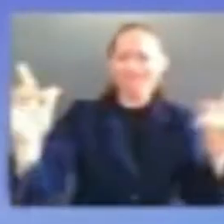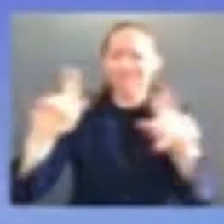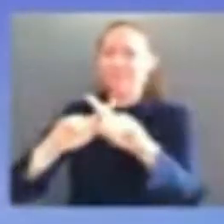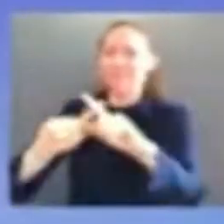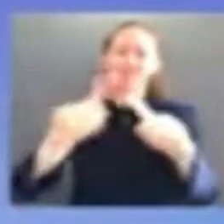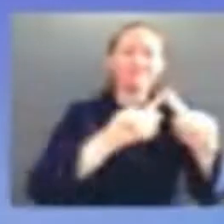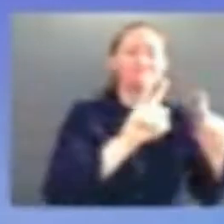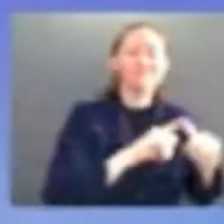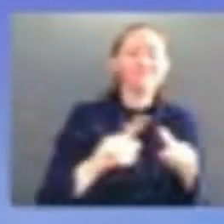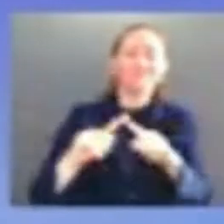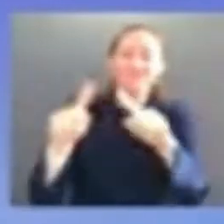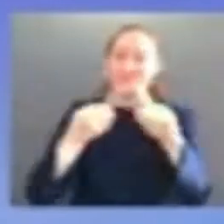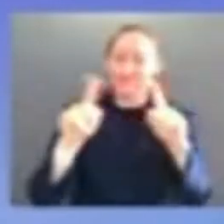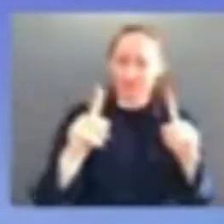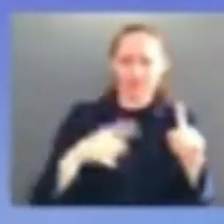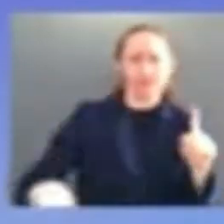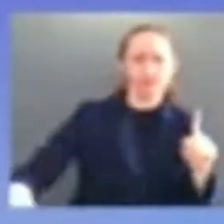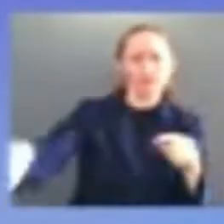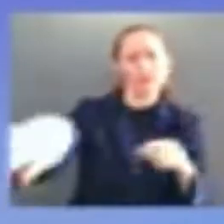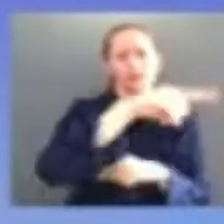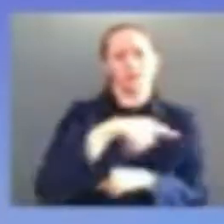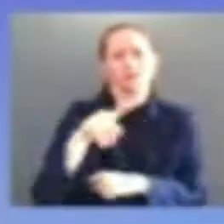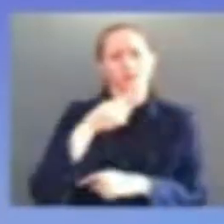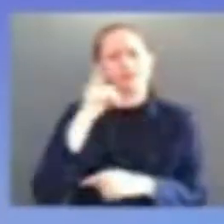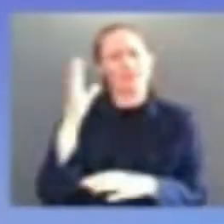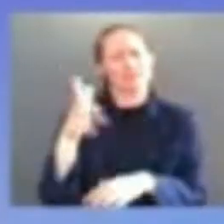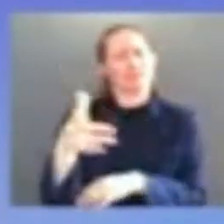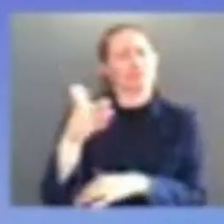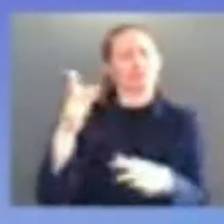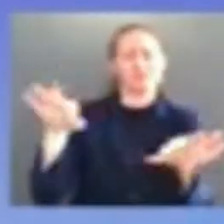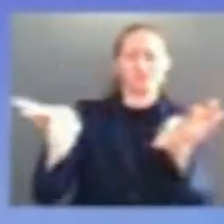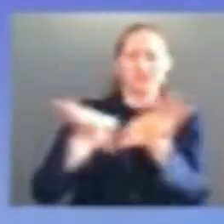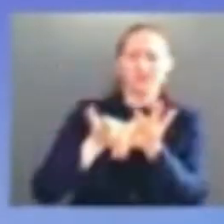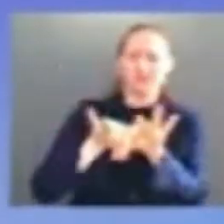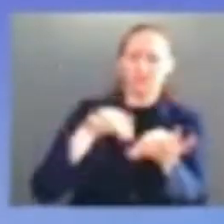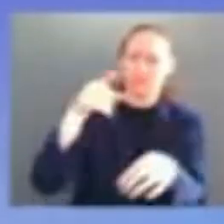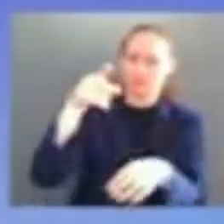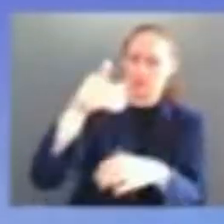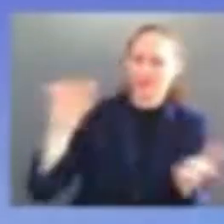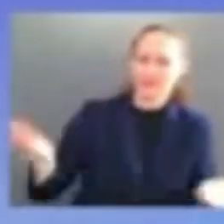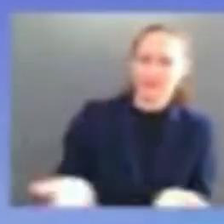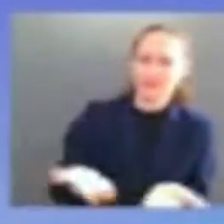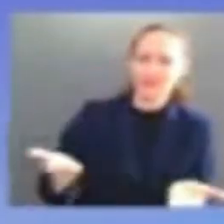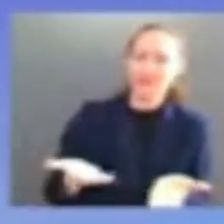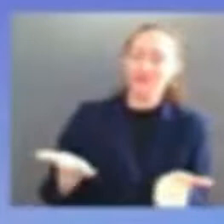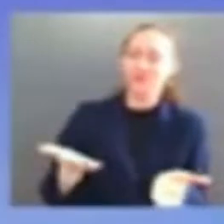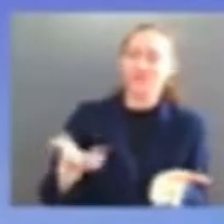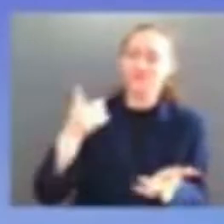up for them as well they know it everybody out there every woman out there everyone am i correct